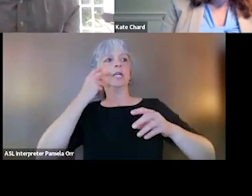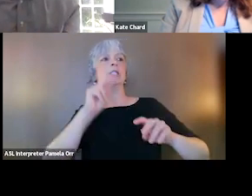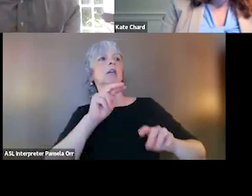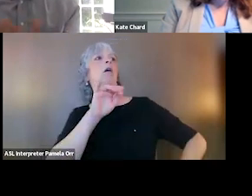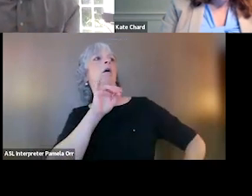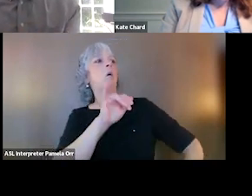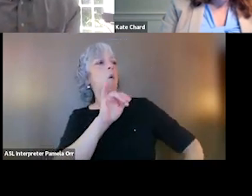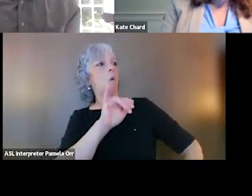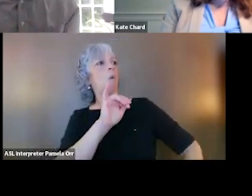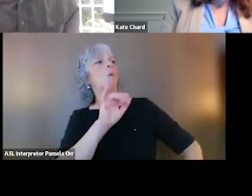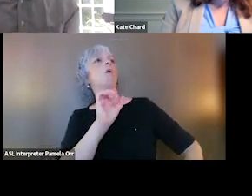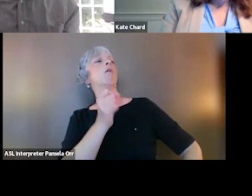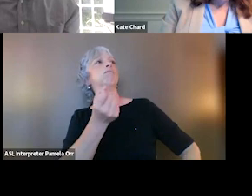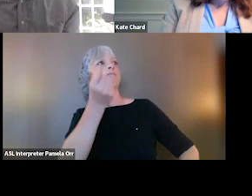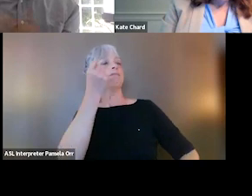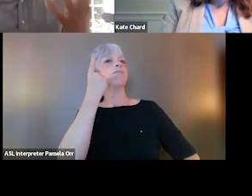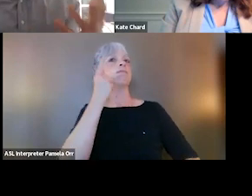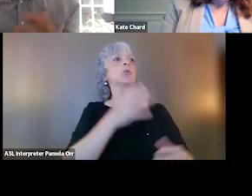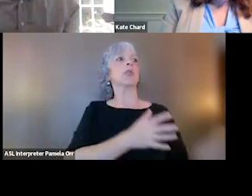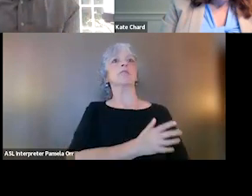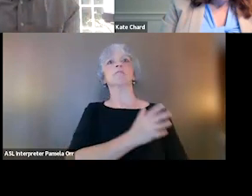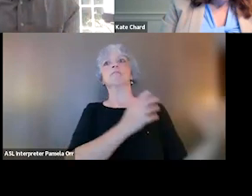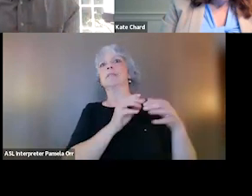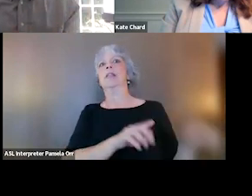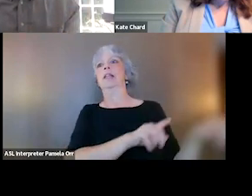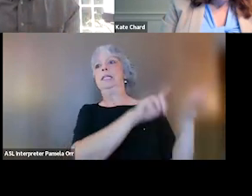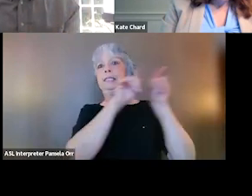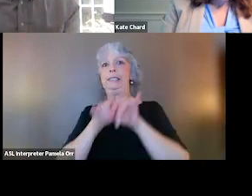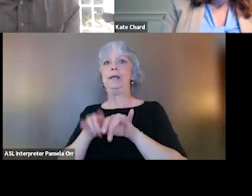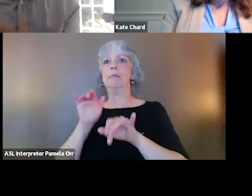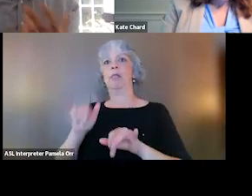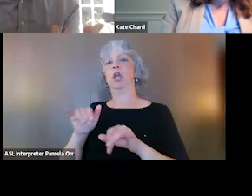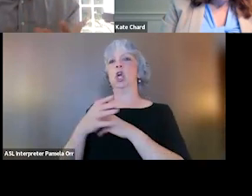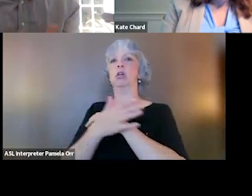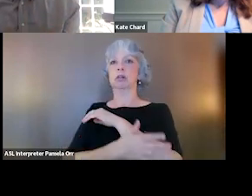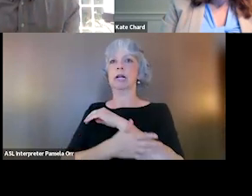At all rise, that's the new name for the organization, formerly known as